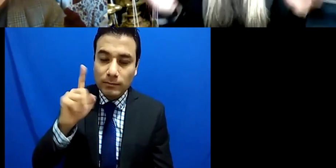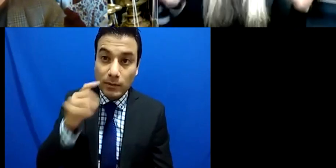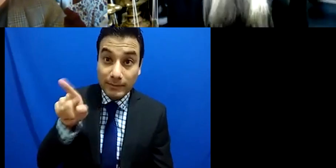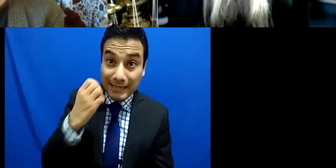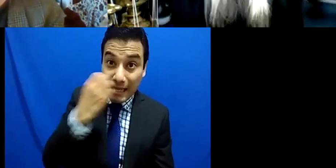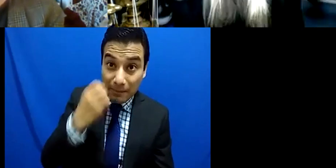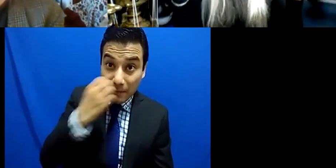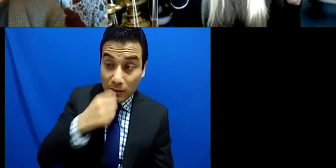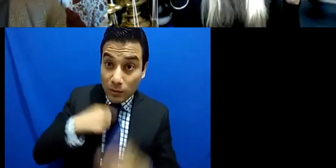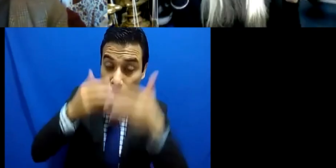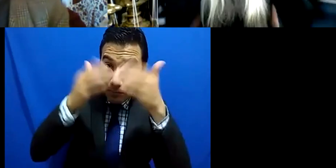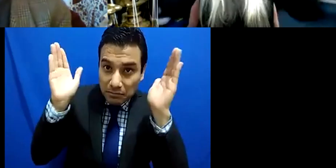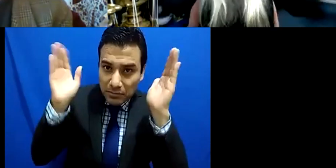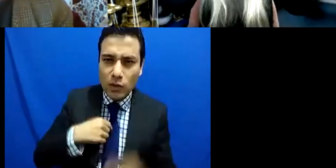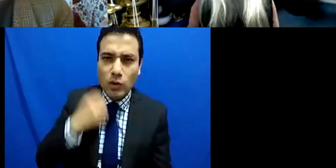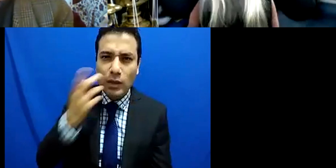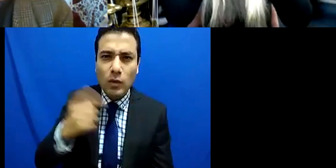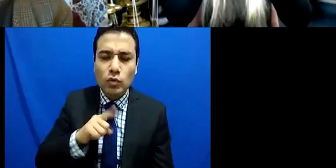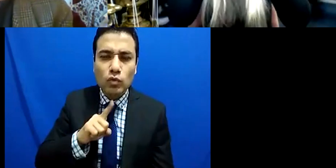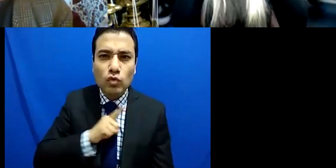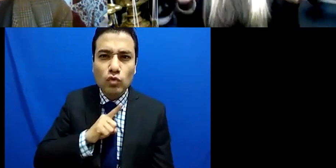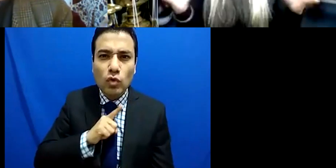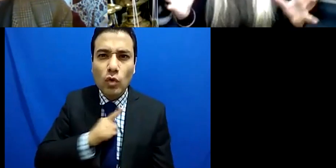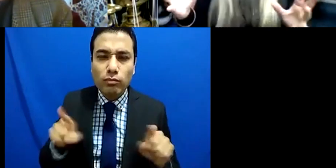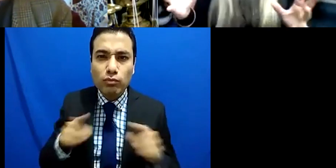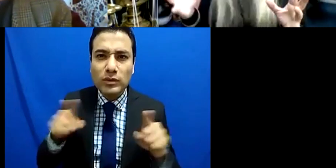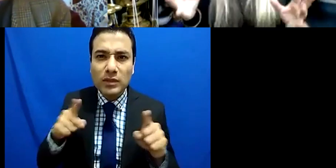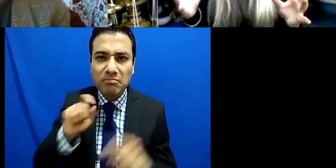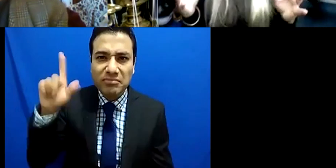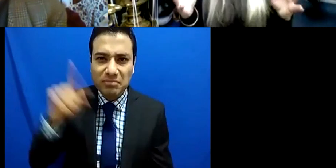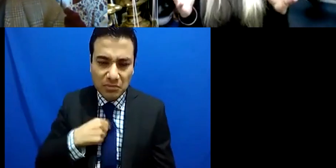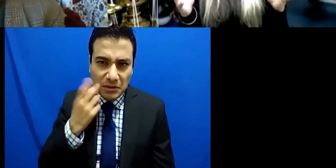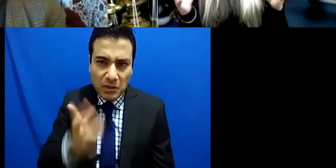of course you know this they simply could not visualize such a thing first of all